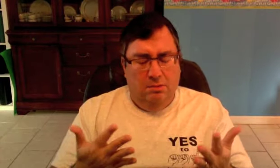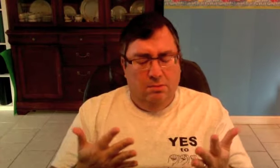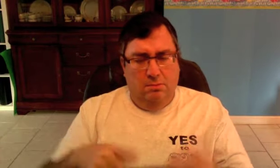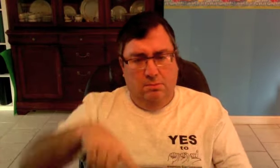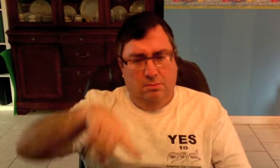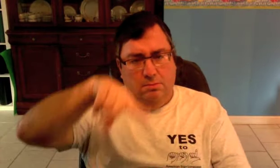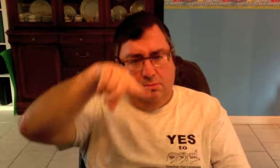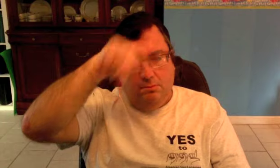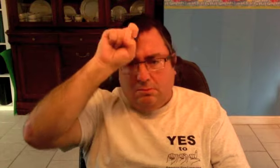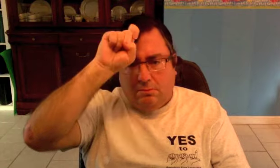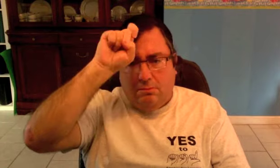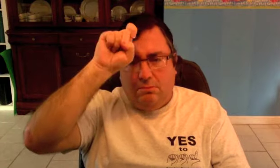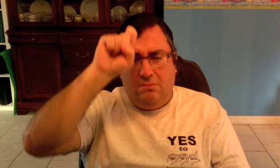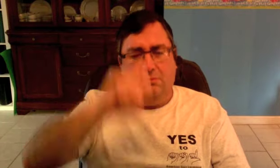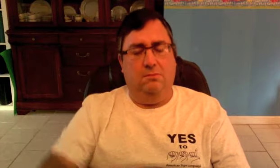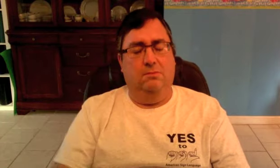This puzzles me.